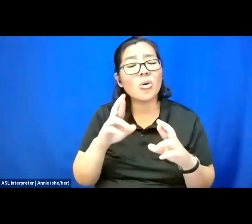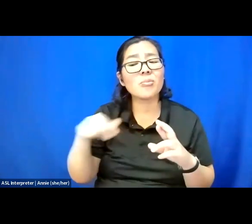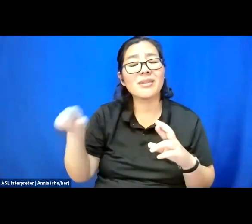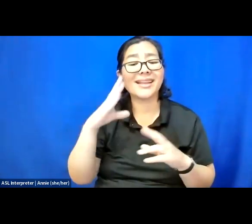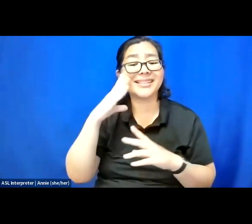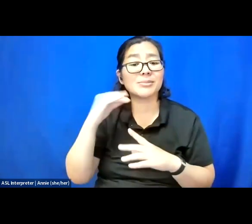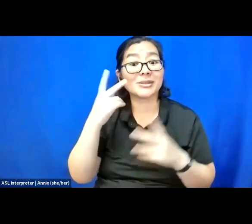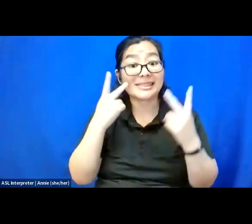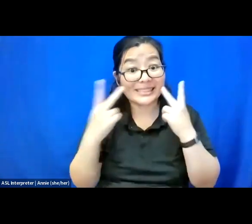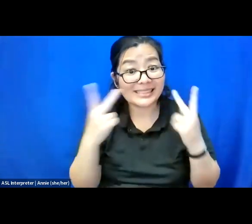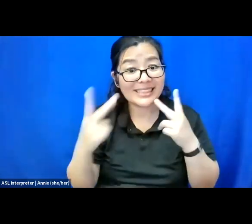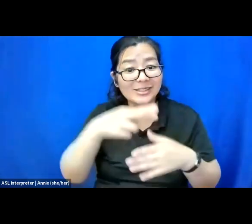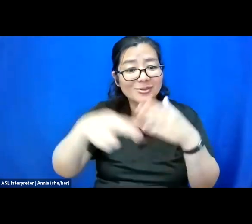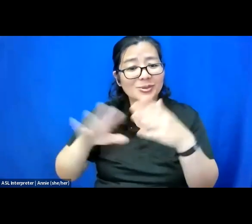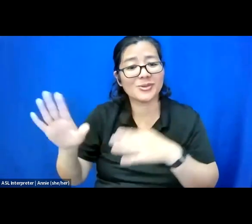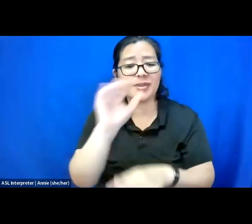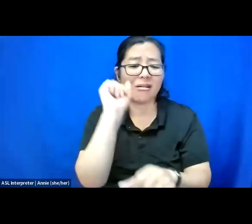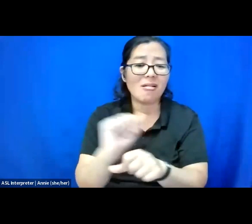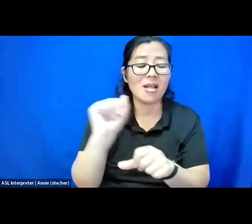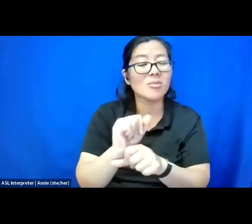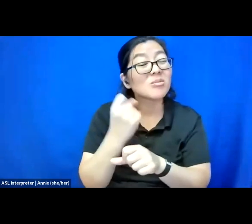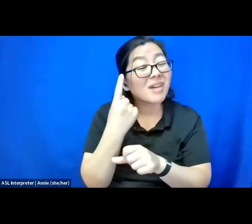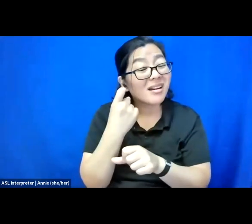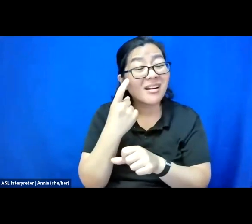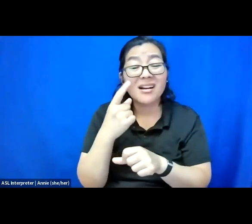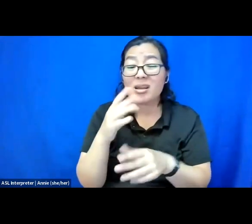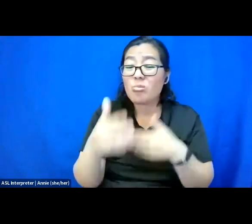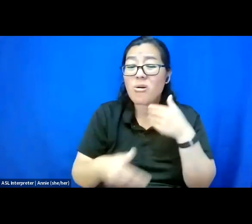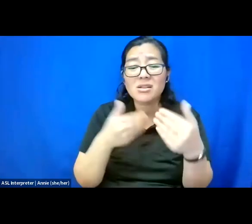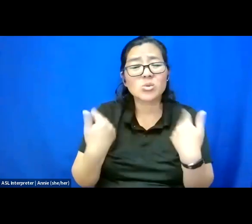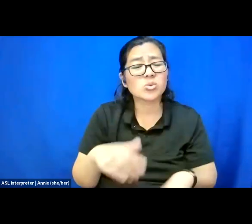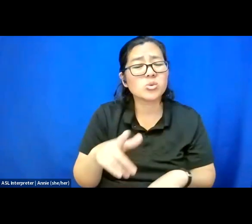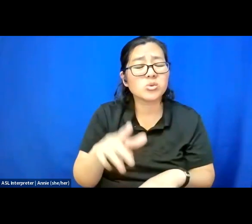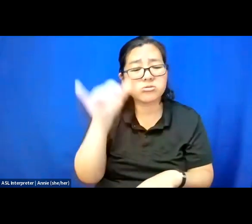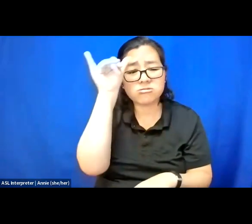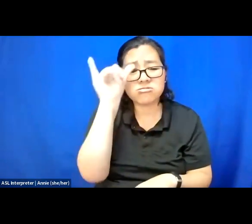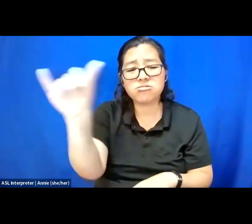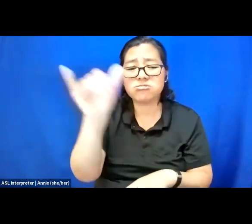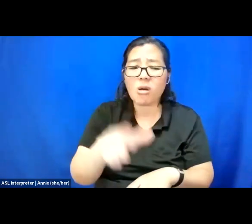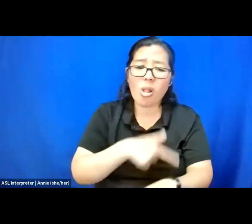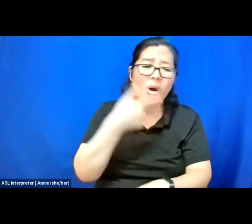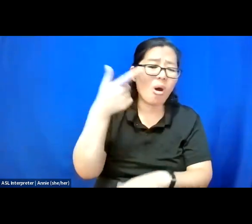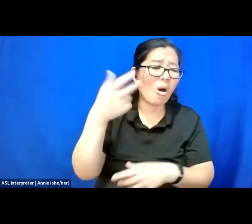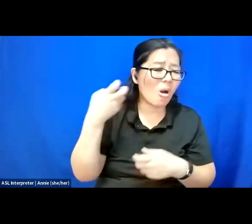But this is a long, hard process. Advocacy is continual. It is never ending.